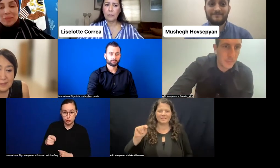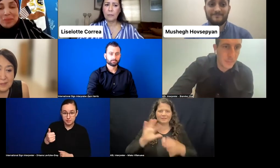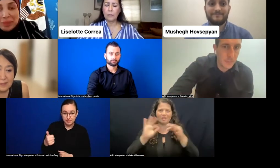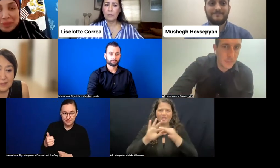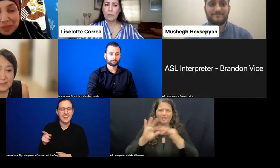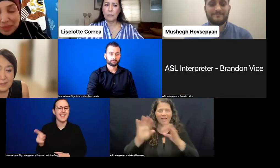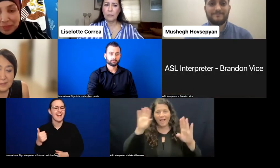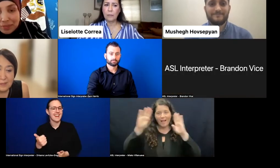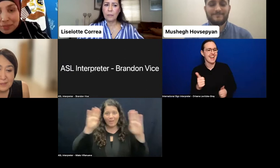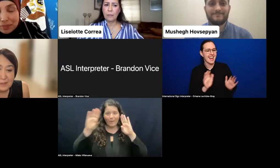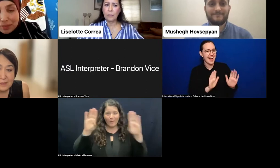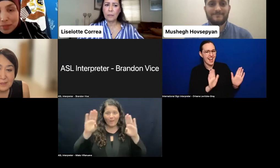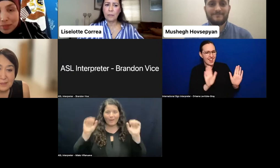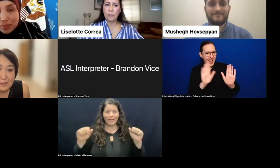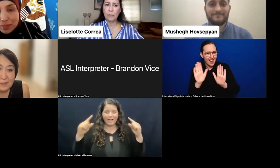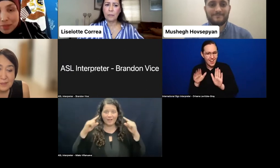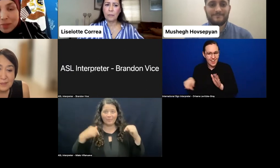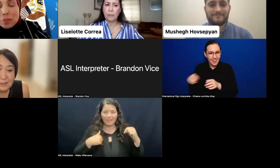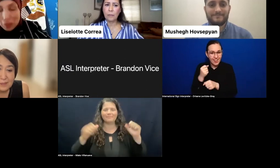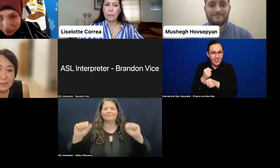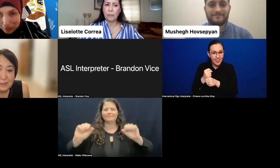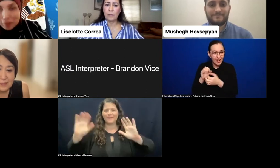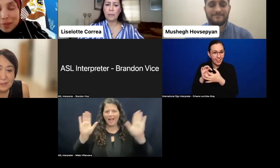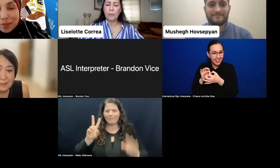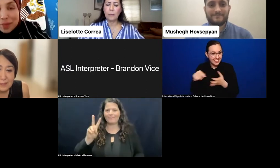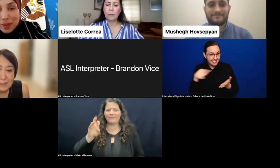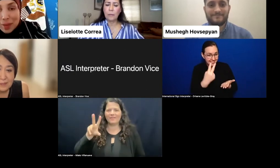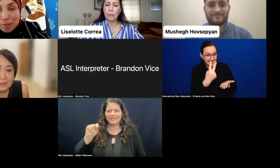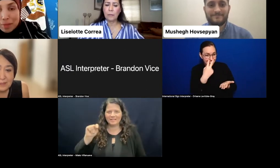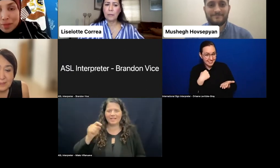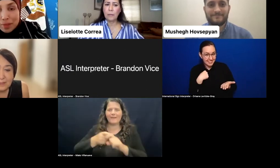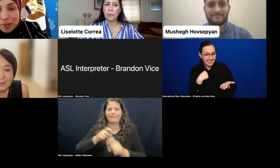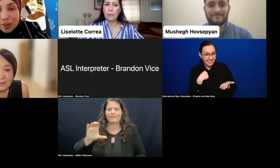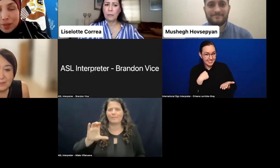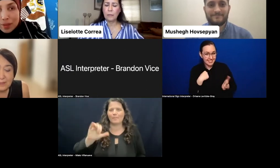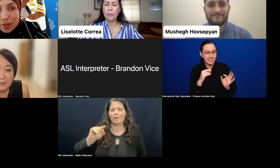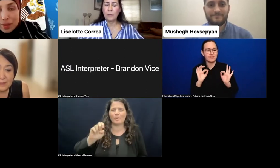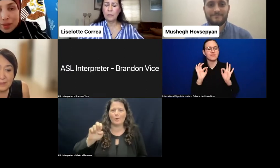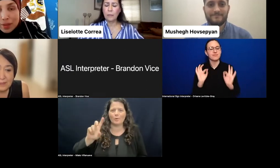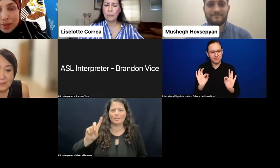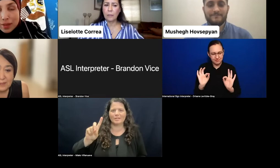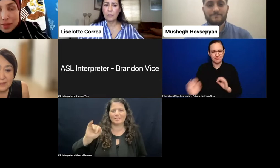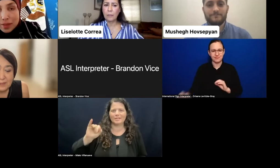OK, I'm Vincent Bojuo from Cote d'Ivoire, a member of the Confederation of Persons with Disabilities in Cote d'Ivoire, OK?